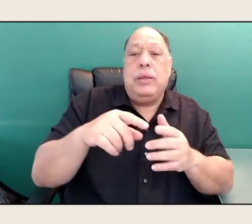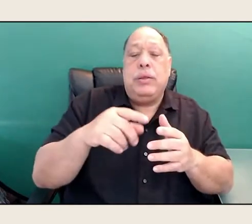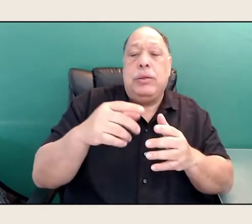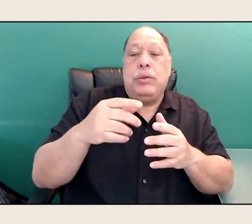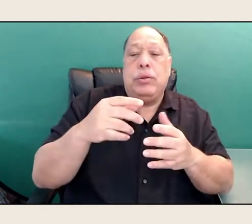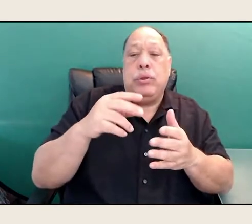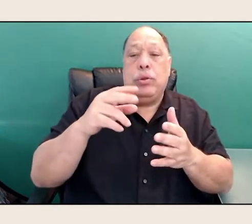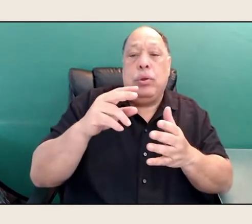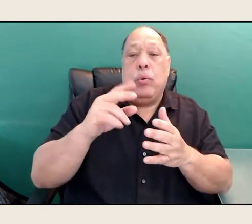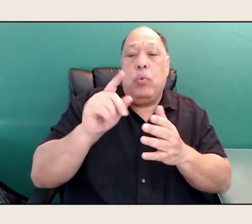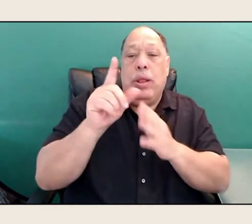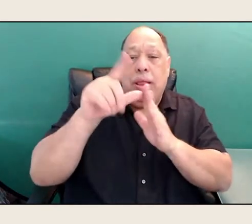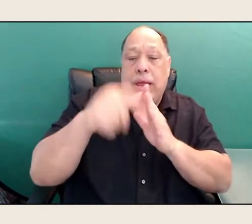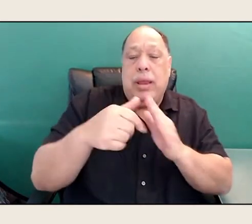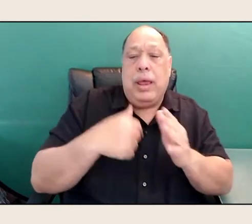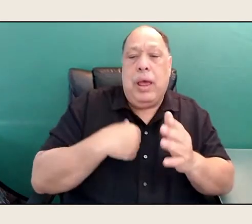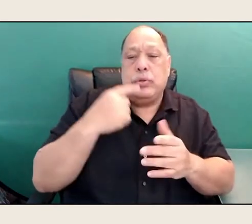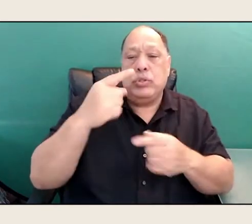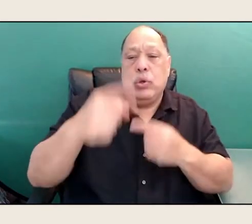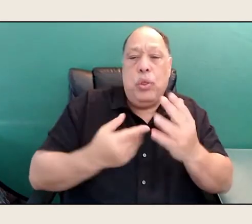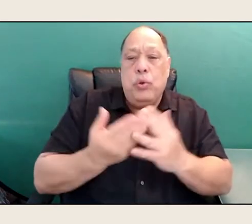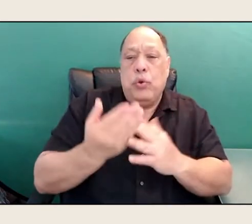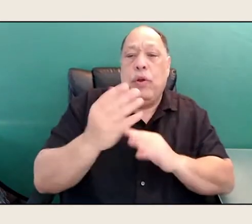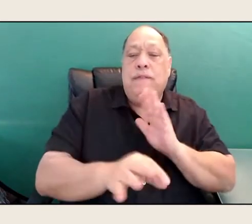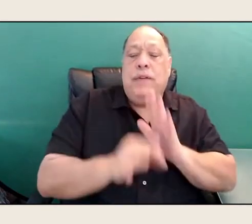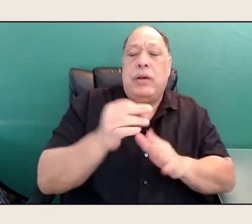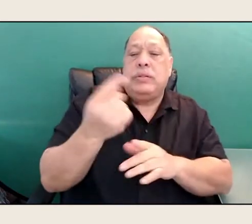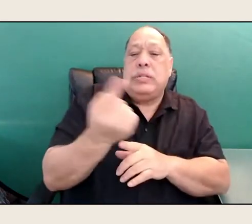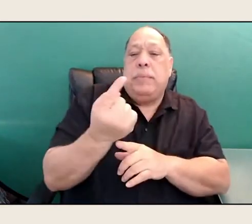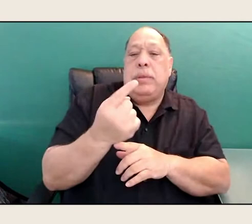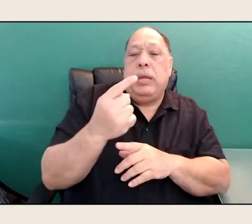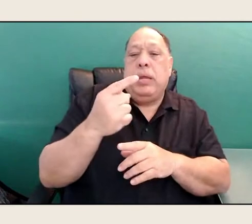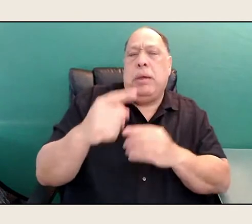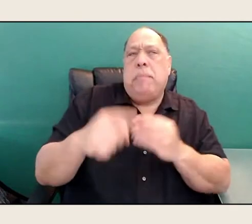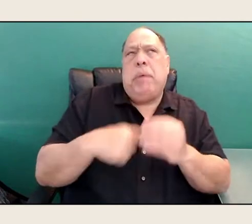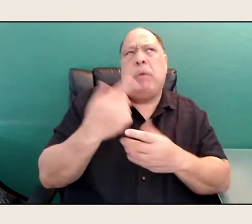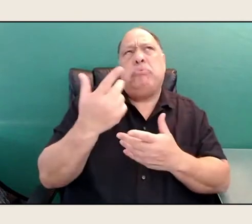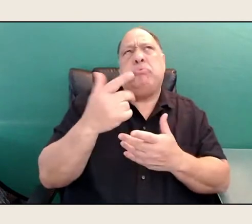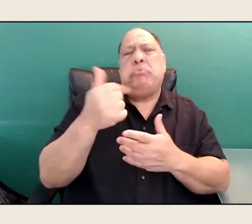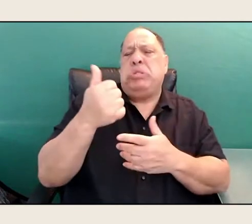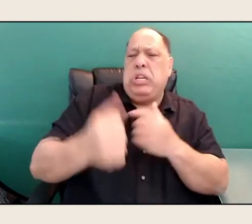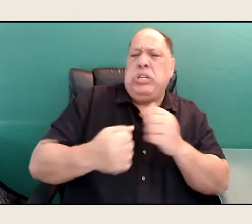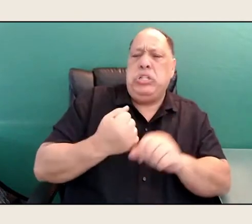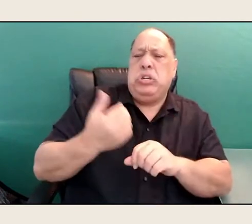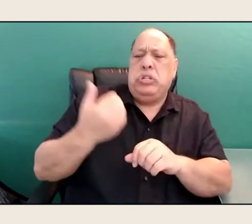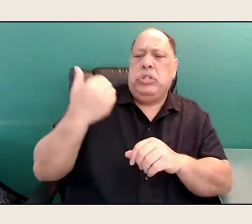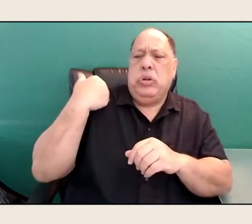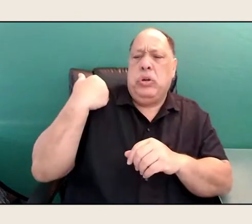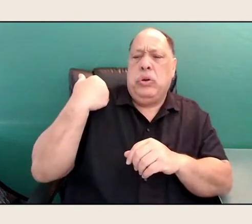I was going through and found something from about 10 years ago, a little piece.